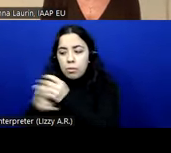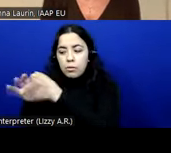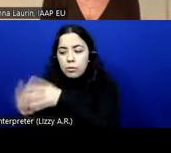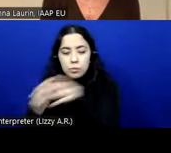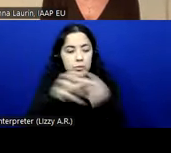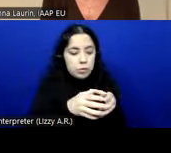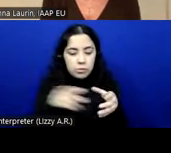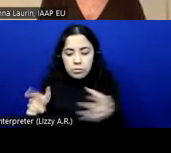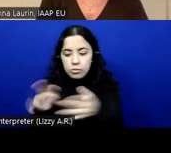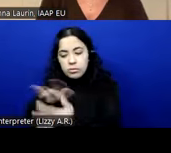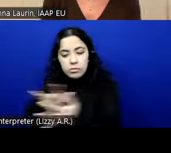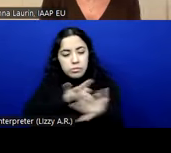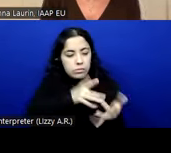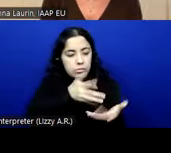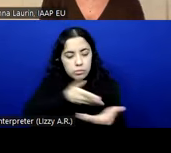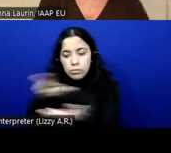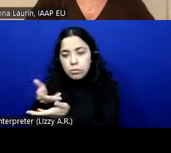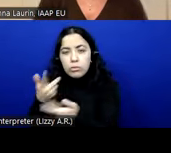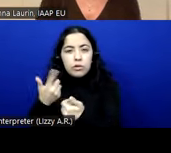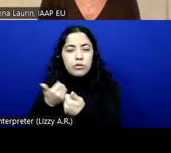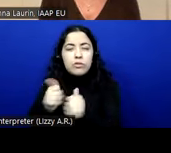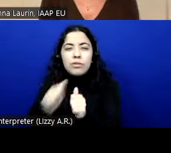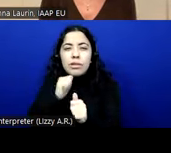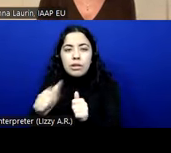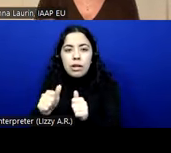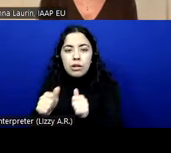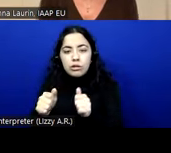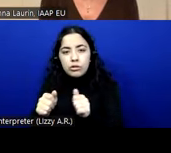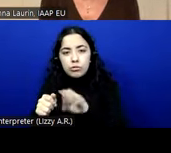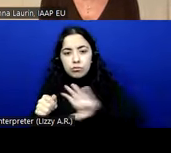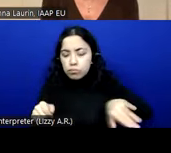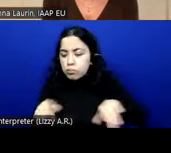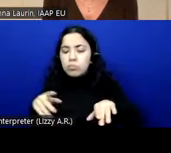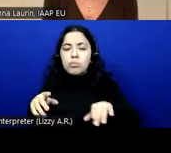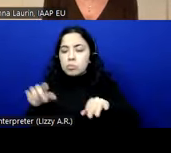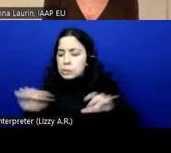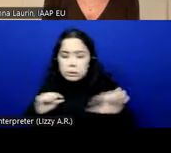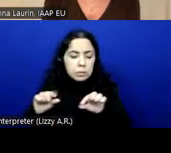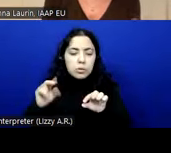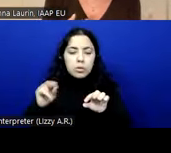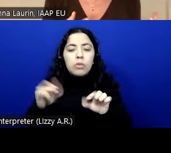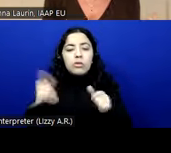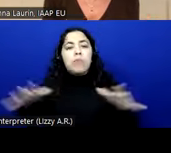of course, not to fragmentize but really harmonize as much as possible. But we need to have stable